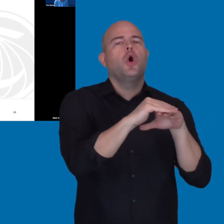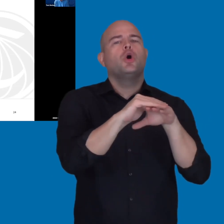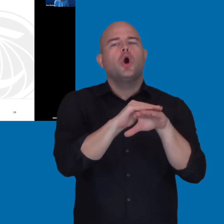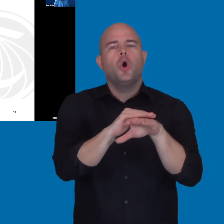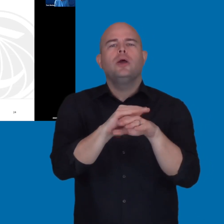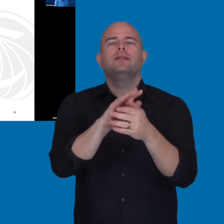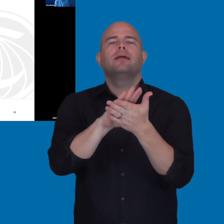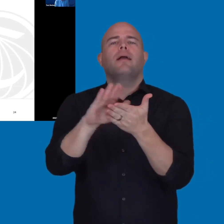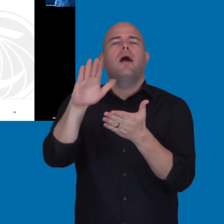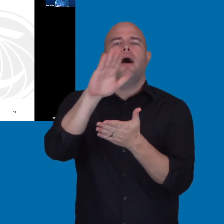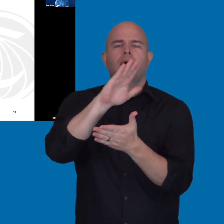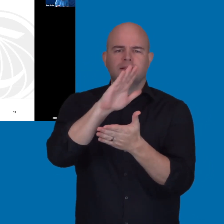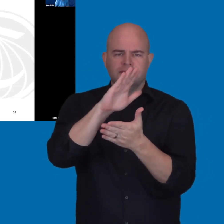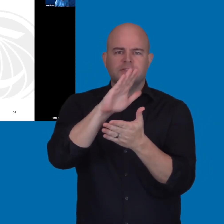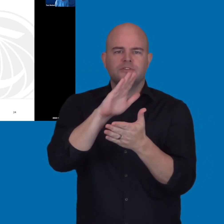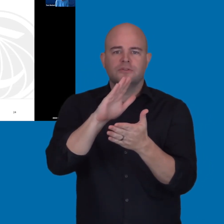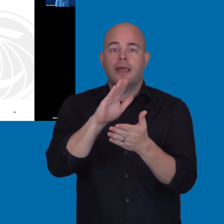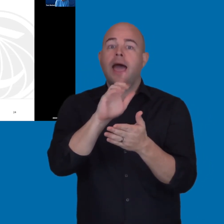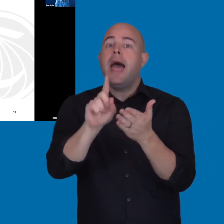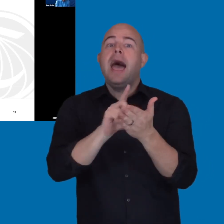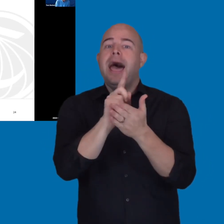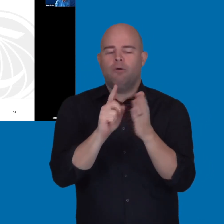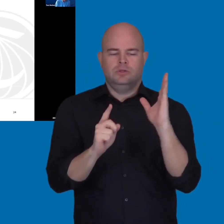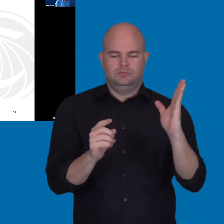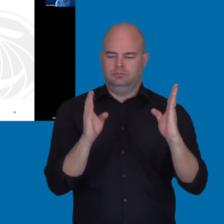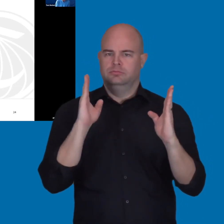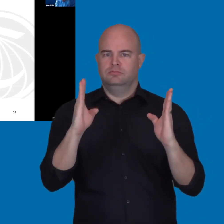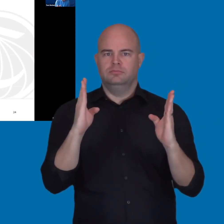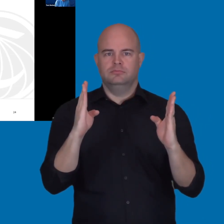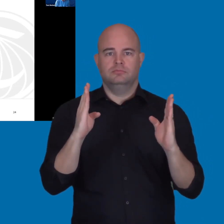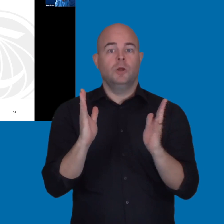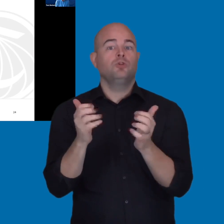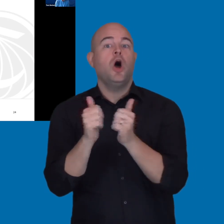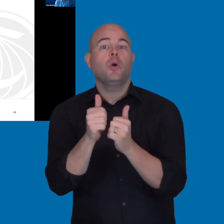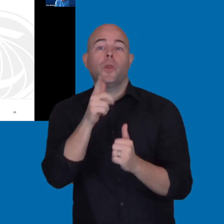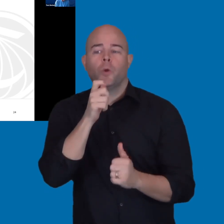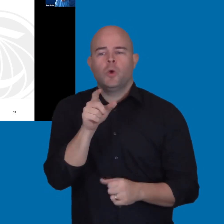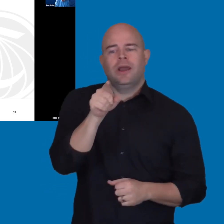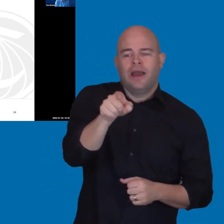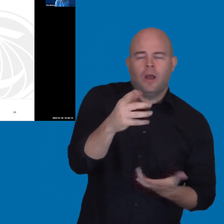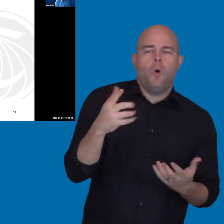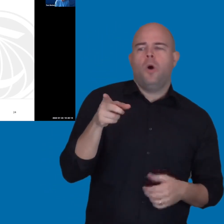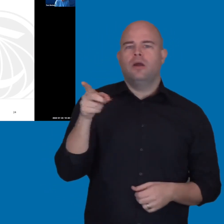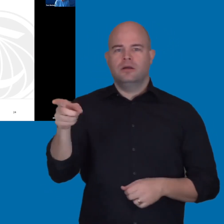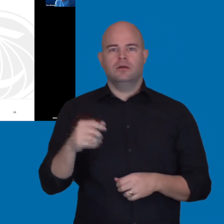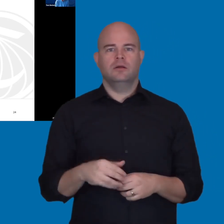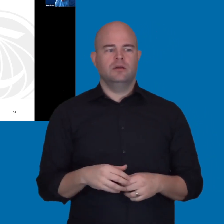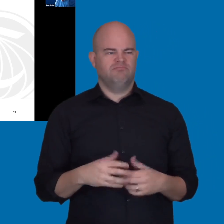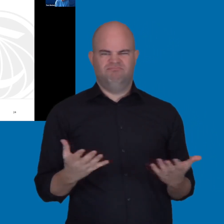between these hours and talk to these specific people. That would fail on both those counts. It treats the person differently.